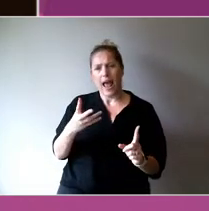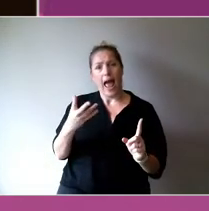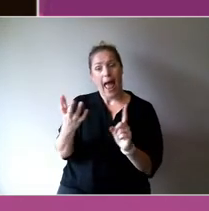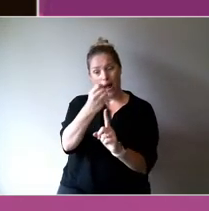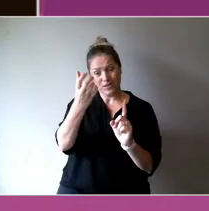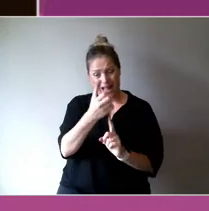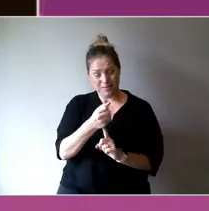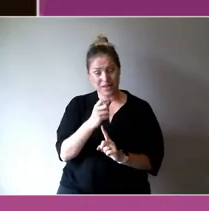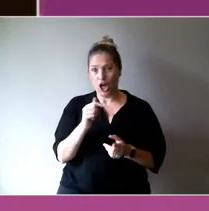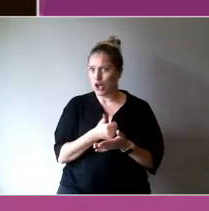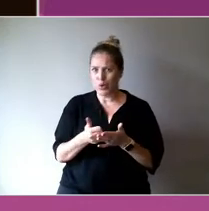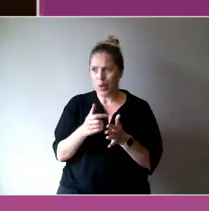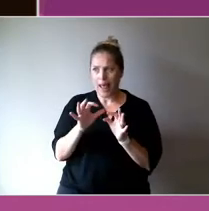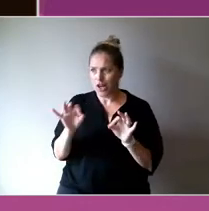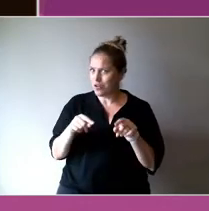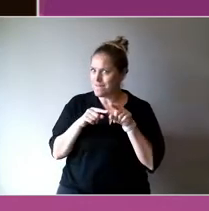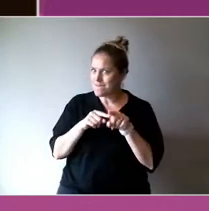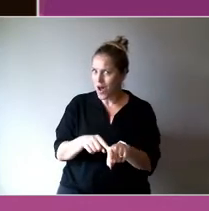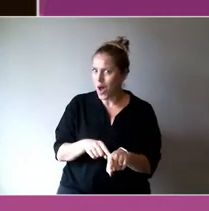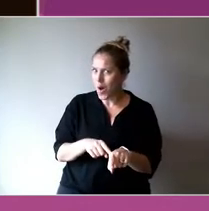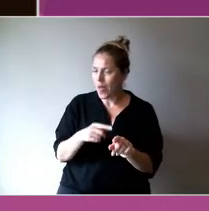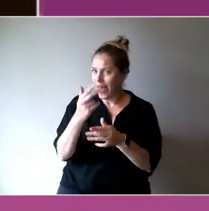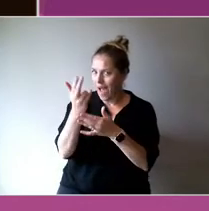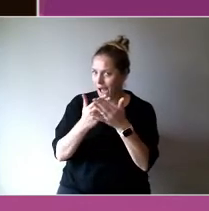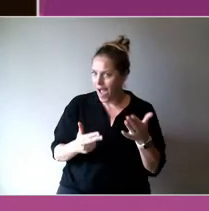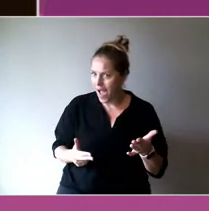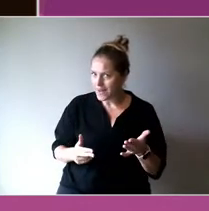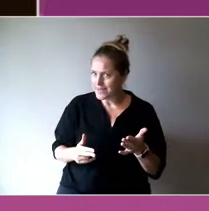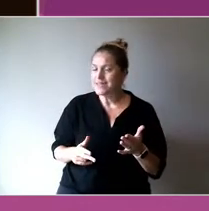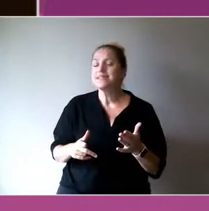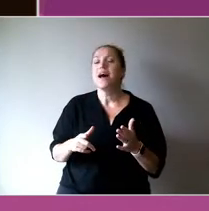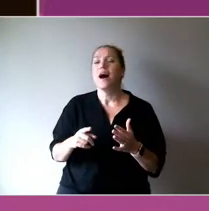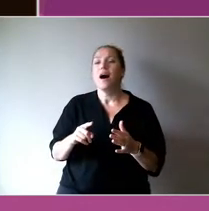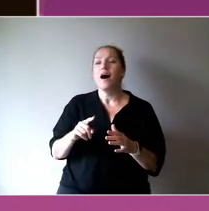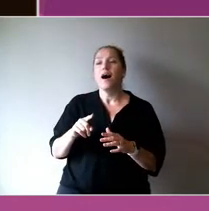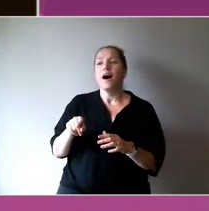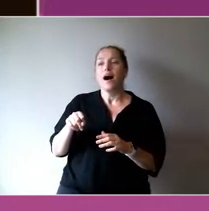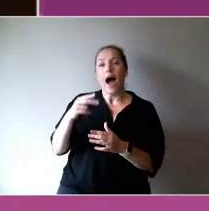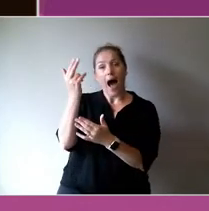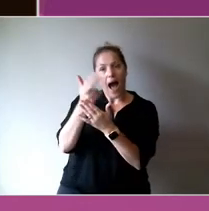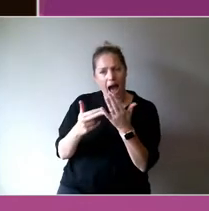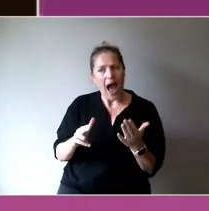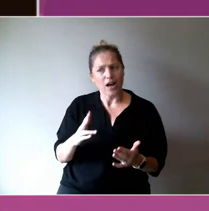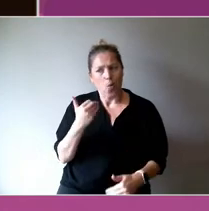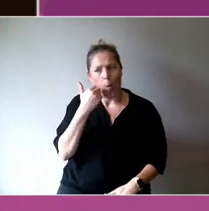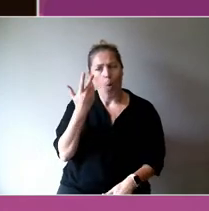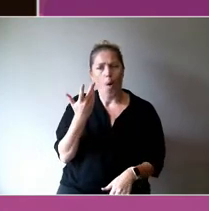It's always been an inputs discussion. So, and you say part of that is developing the evidence.